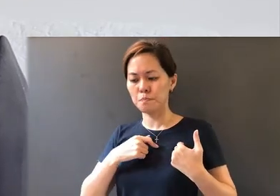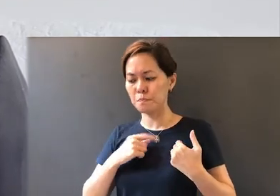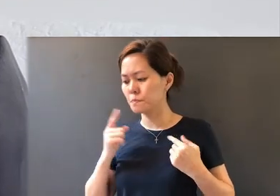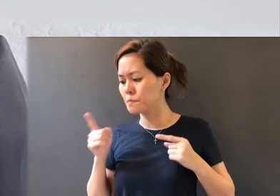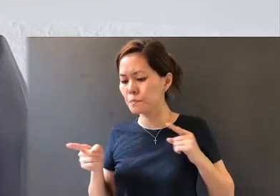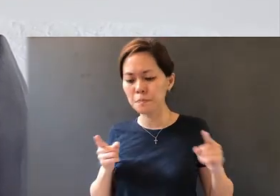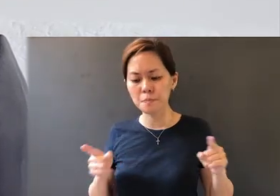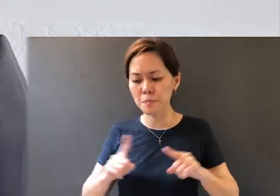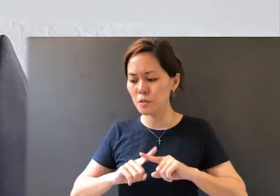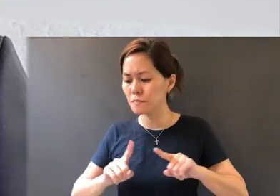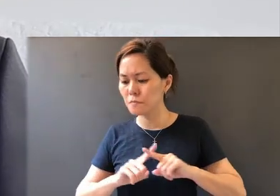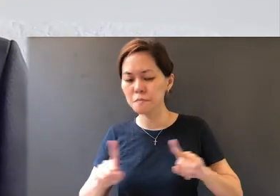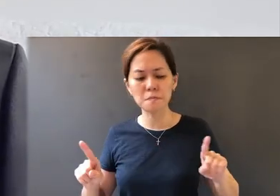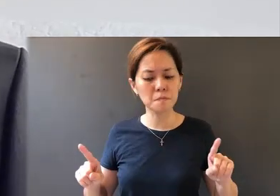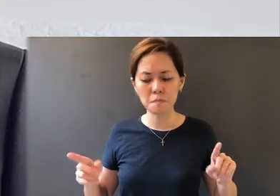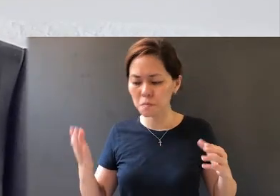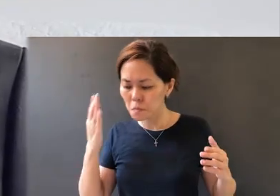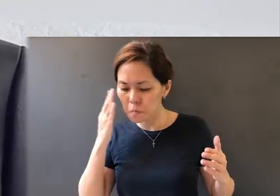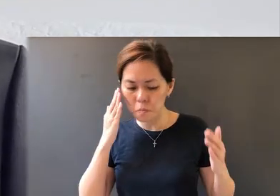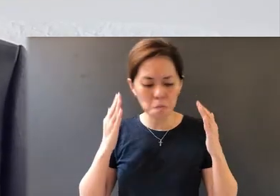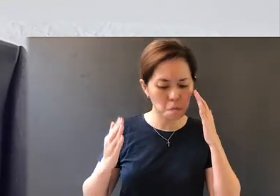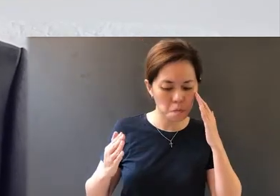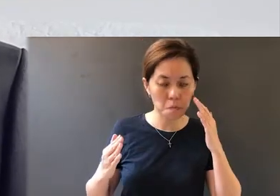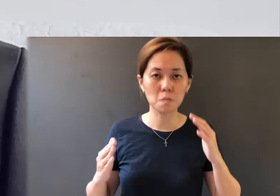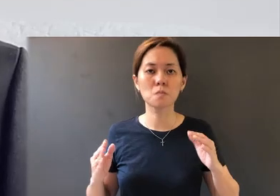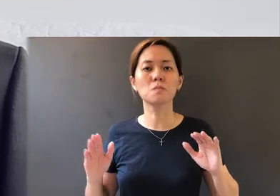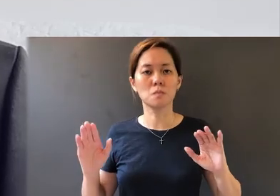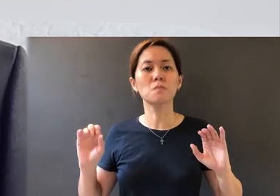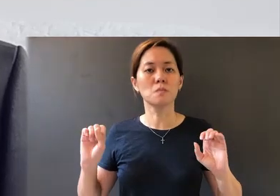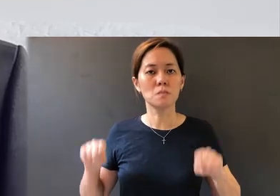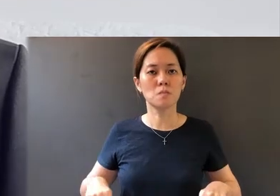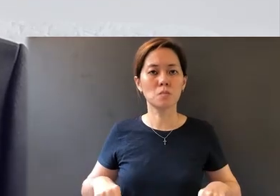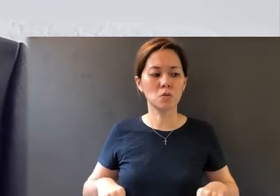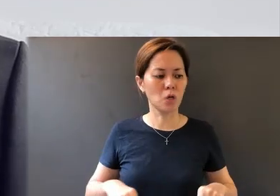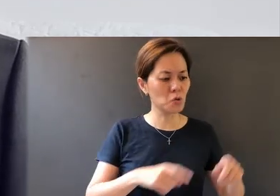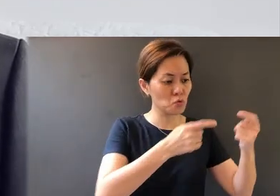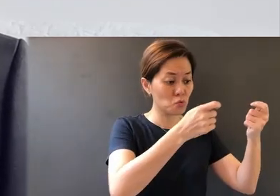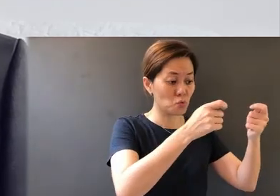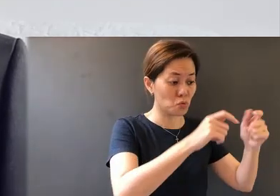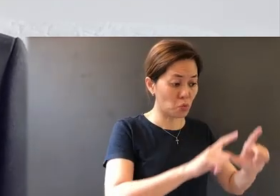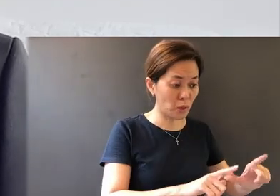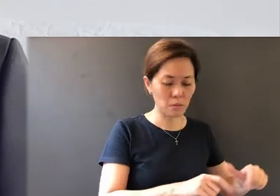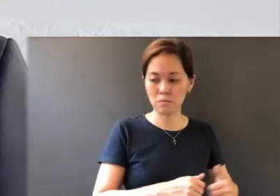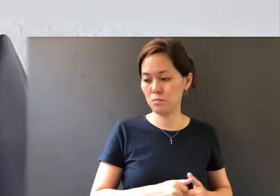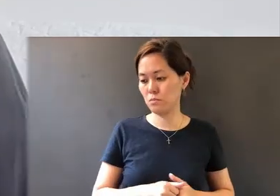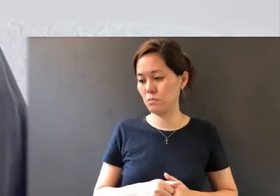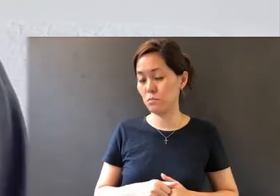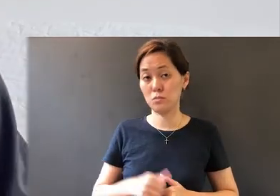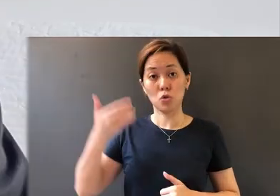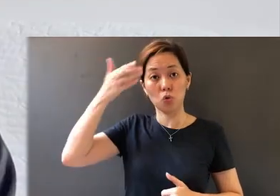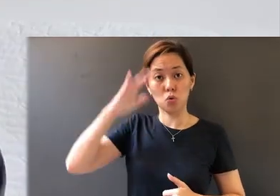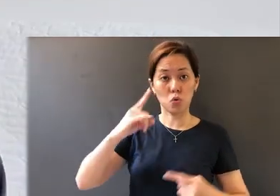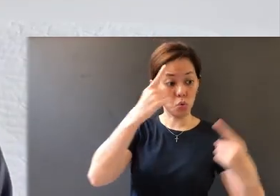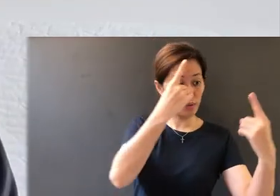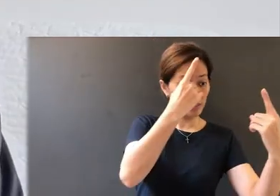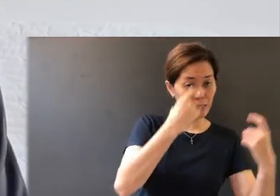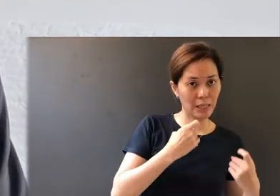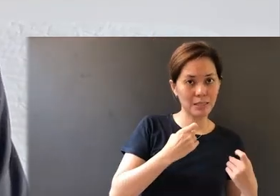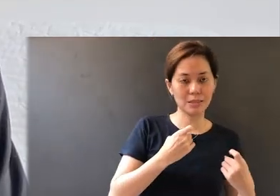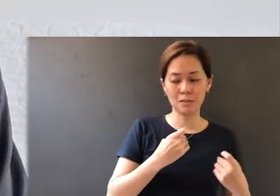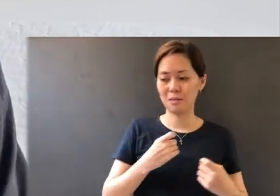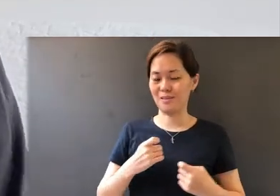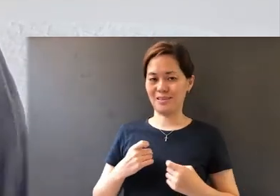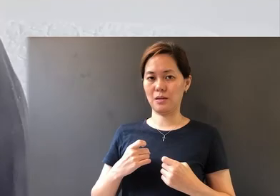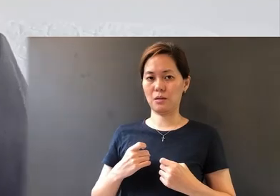between a trial and a testing of God. It's different from temptation. But what's